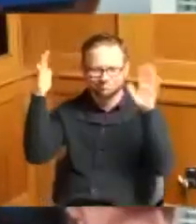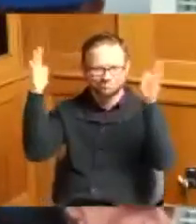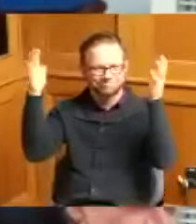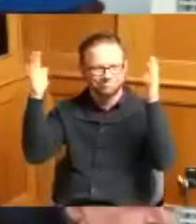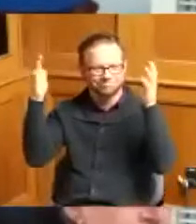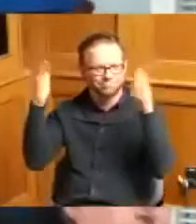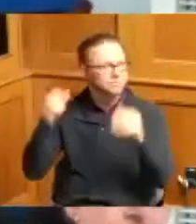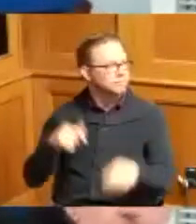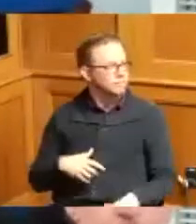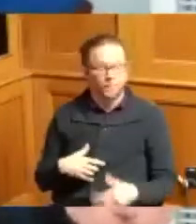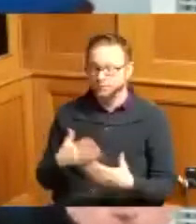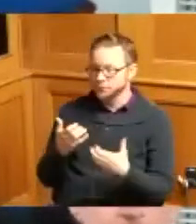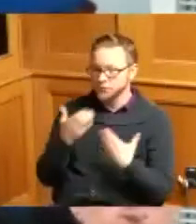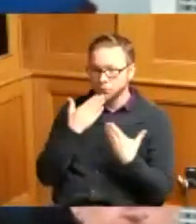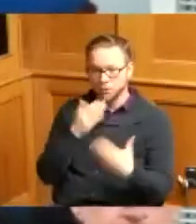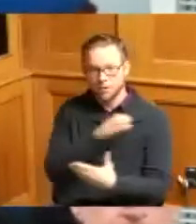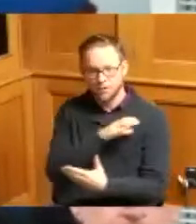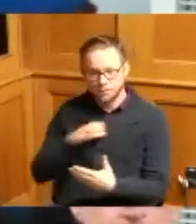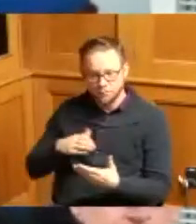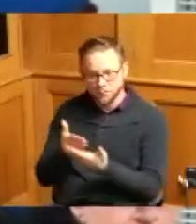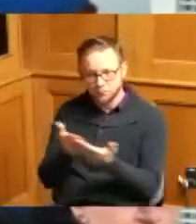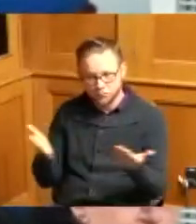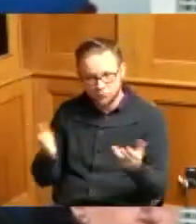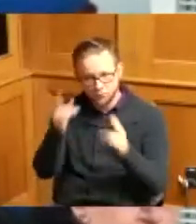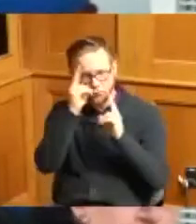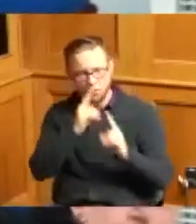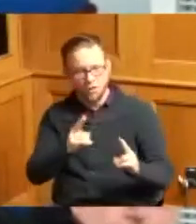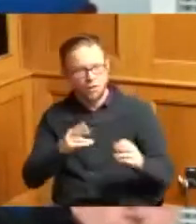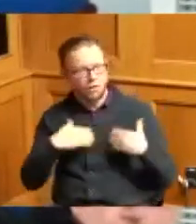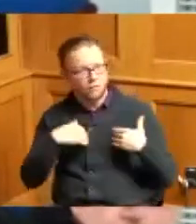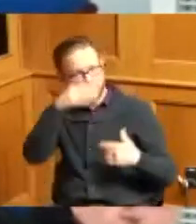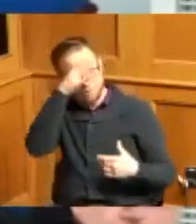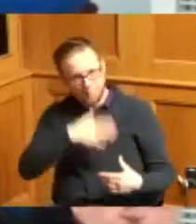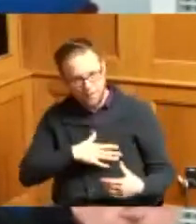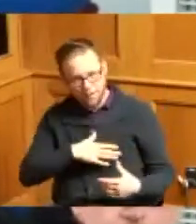i thank our Commissioners for honoring our young men today our coaches thank you guys it's been a